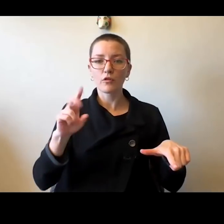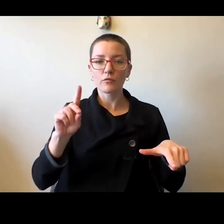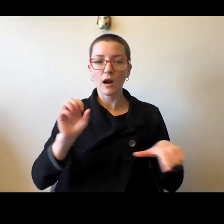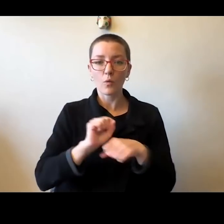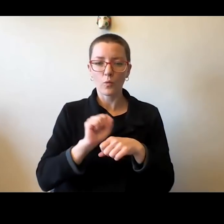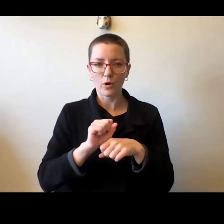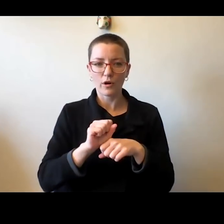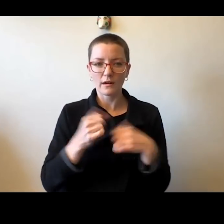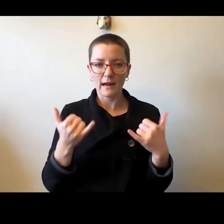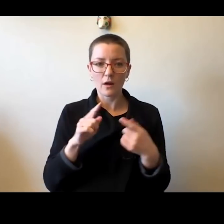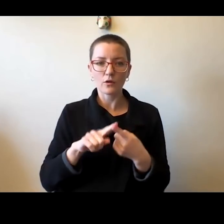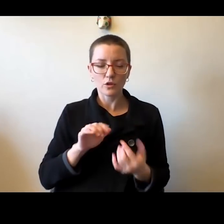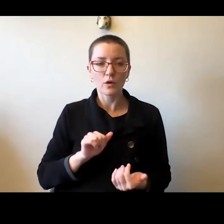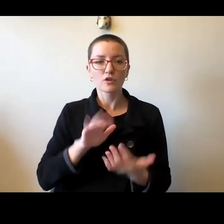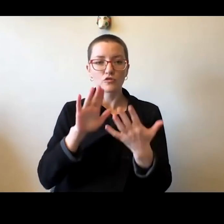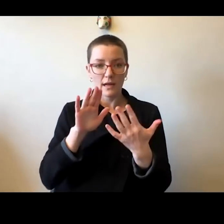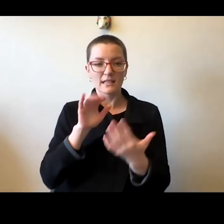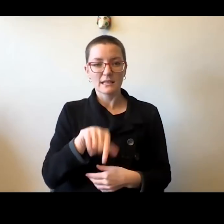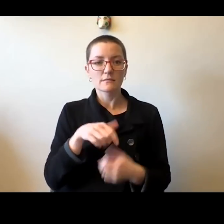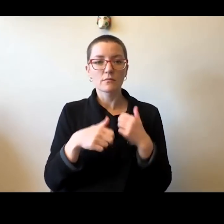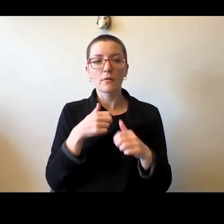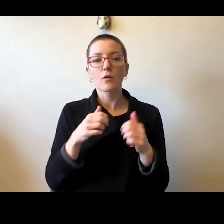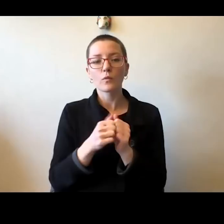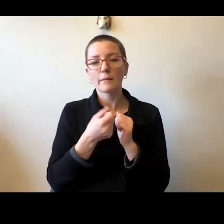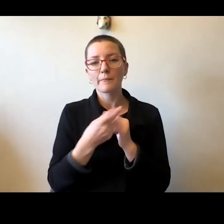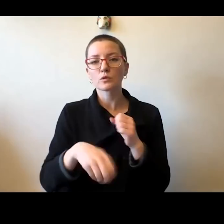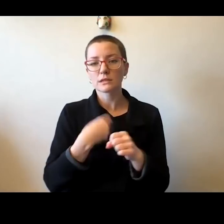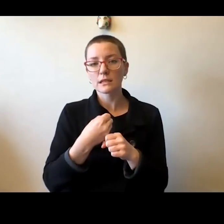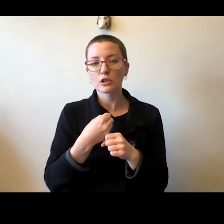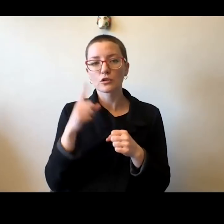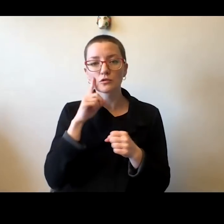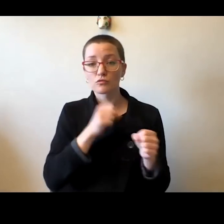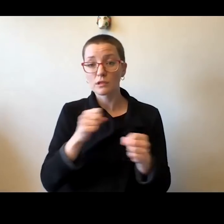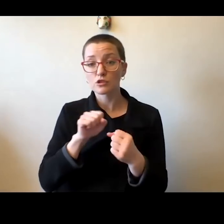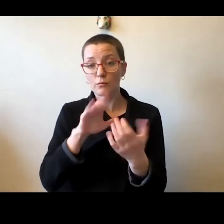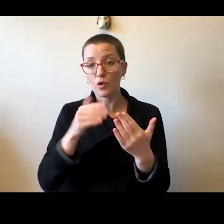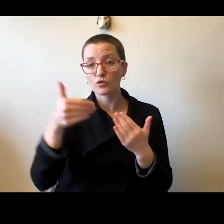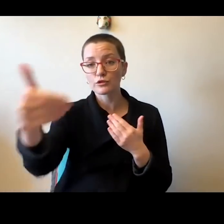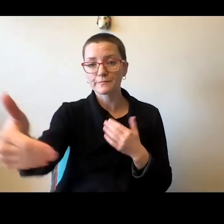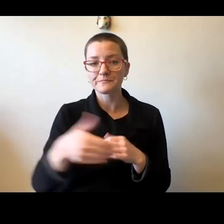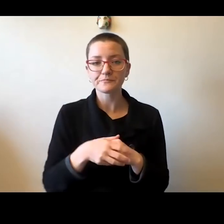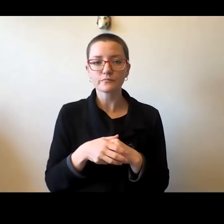with a multi-year strategic approach. This is clearly the year of COVID-19.